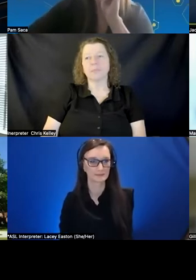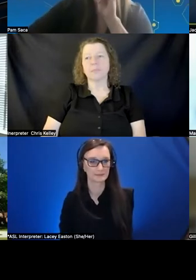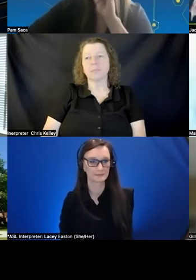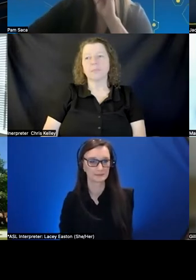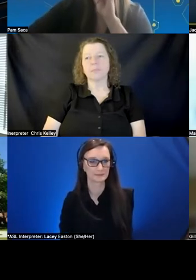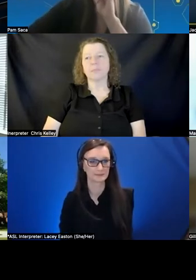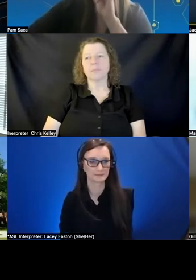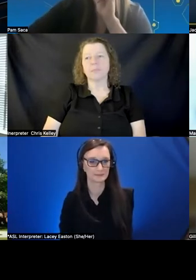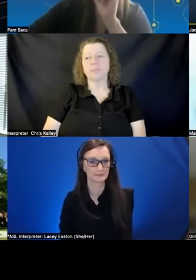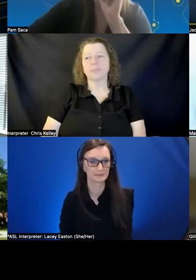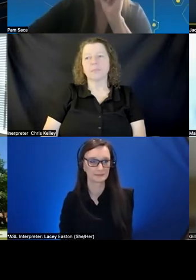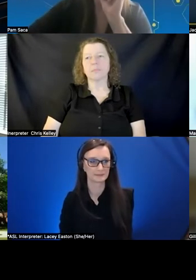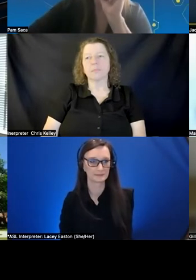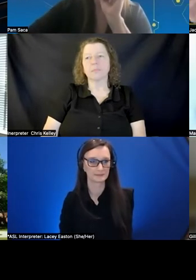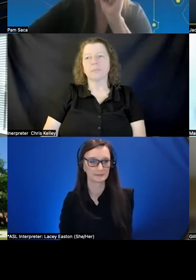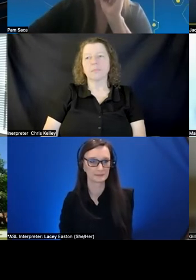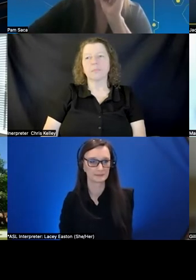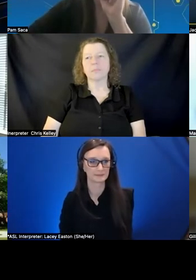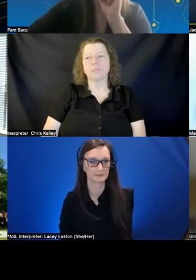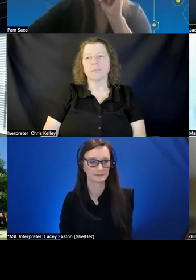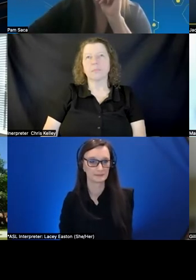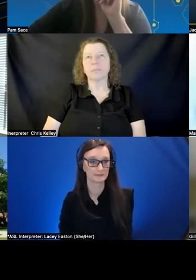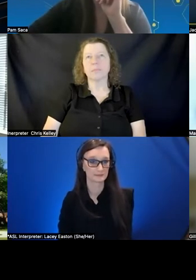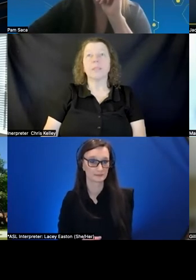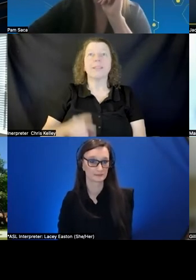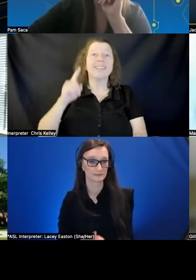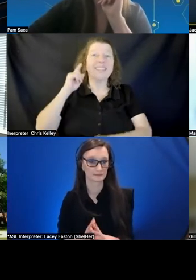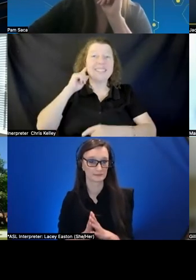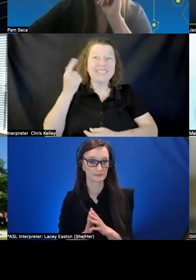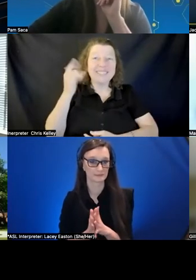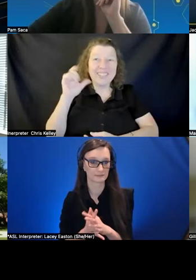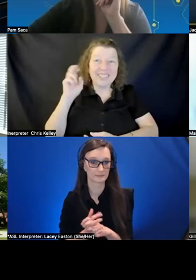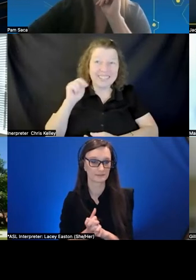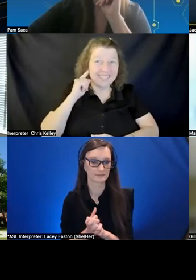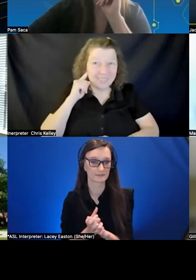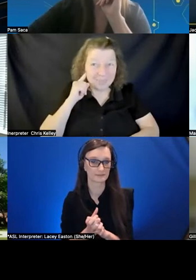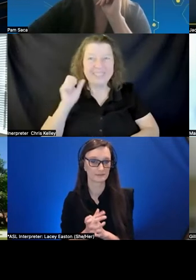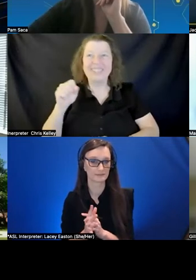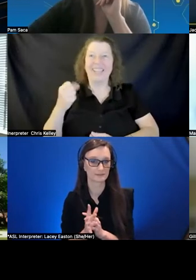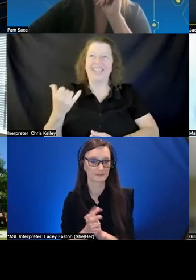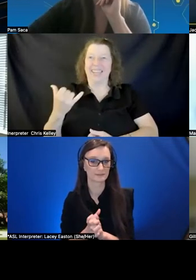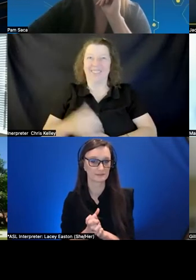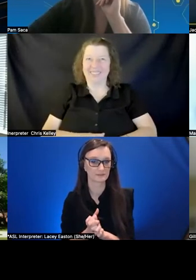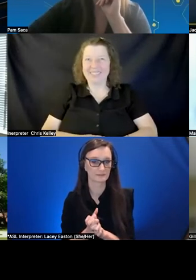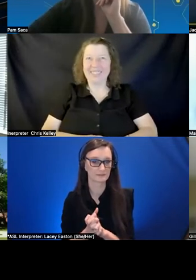all right jillian's back can we hear you can you hear me yes we can okay um yeah i i really